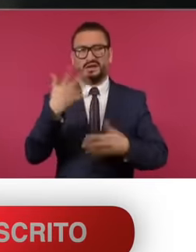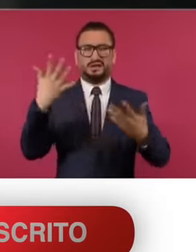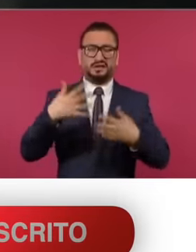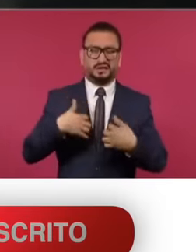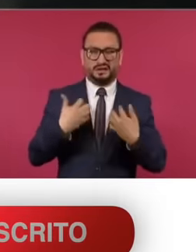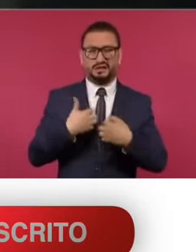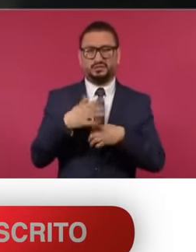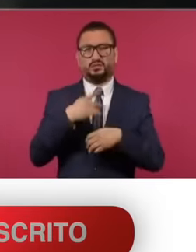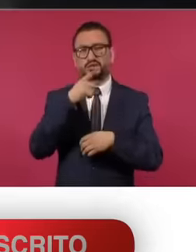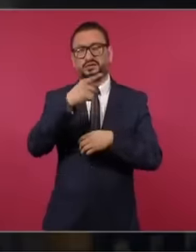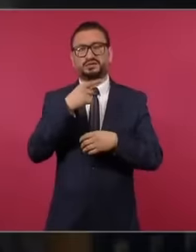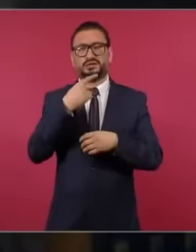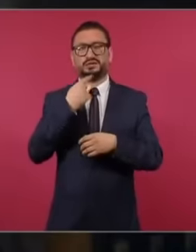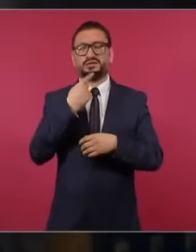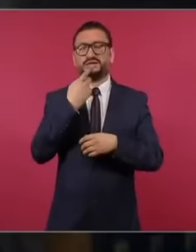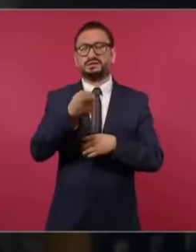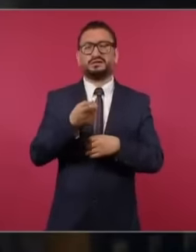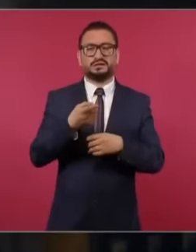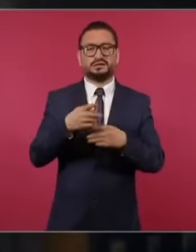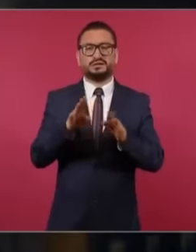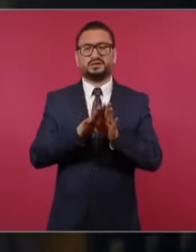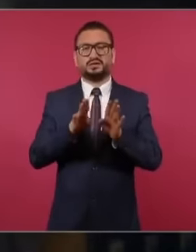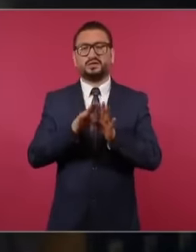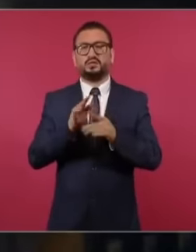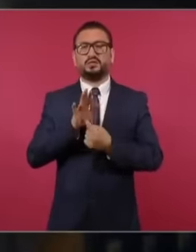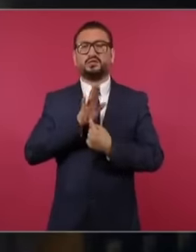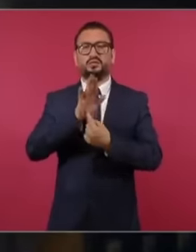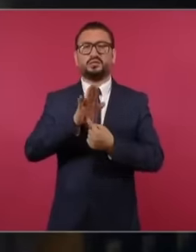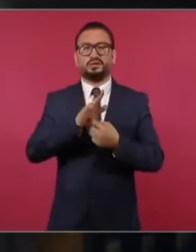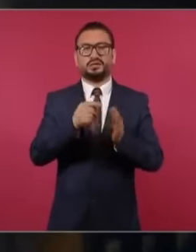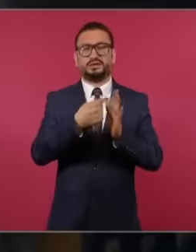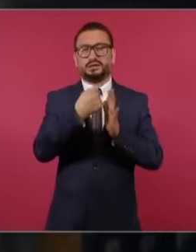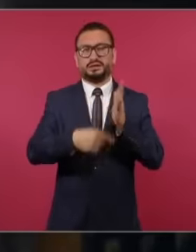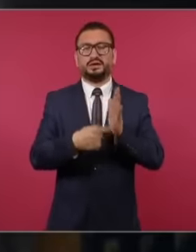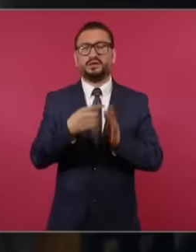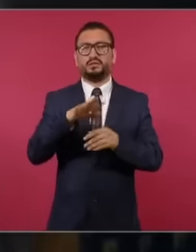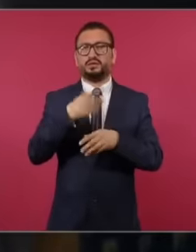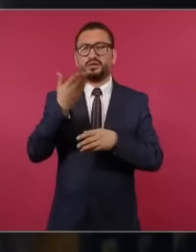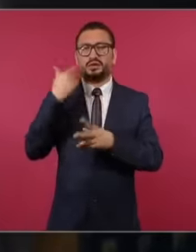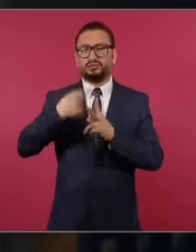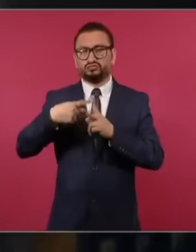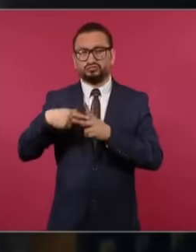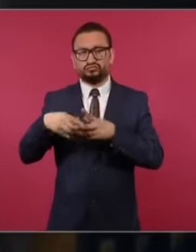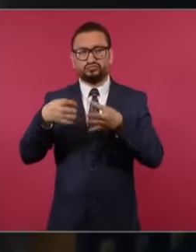was advancing or that these results were being evident before the